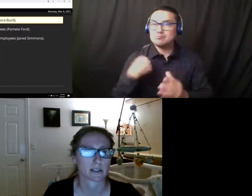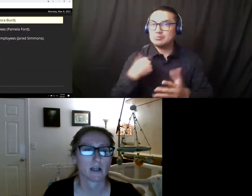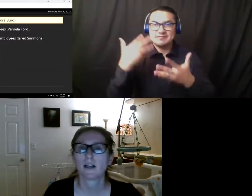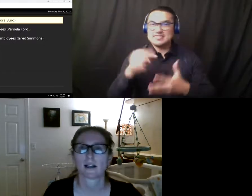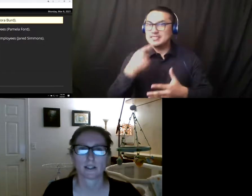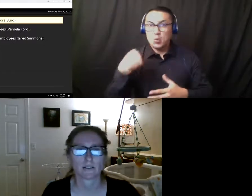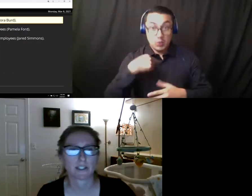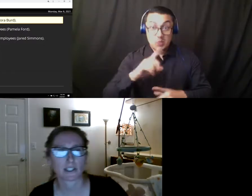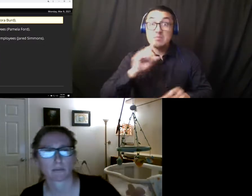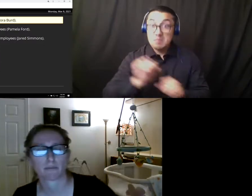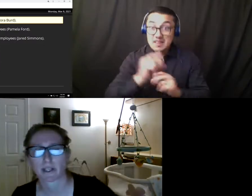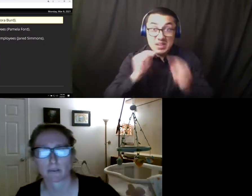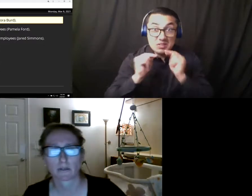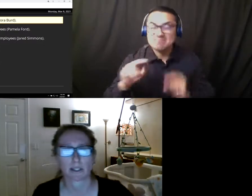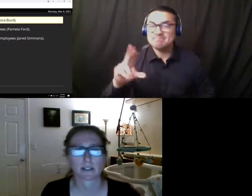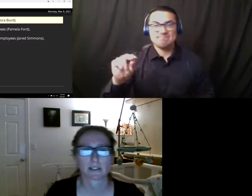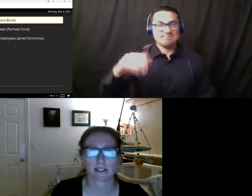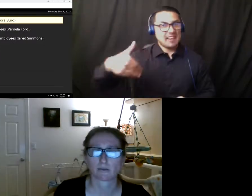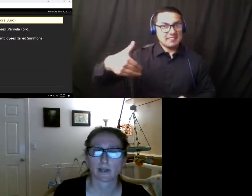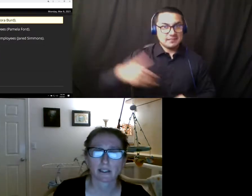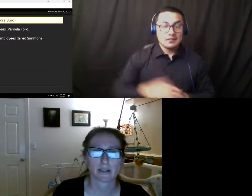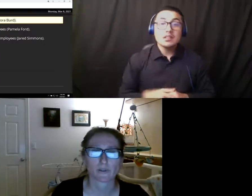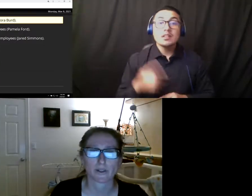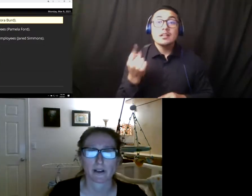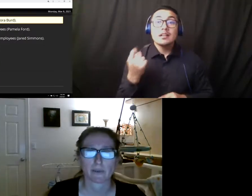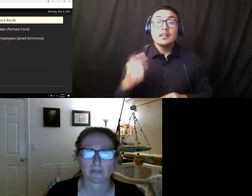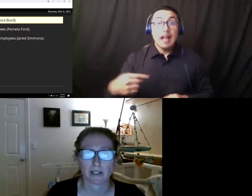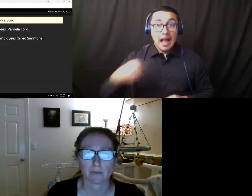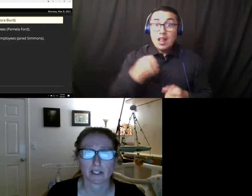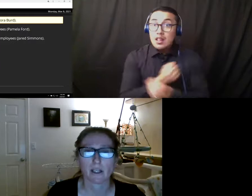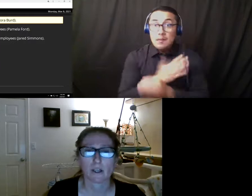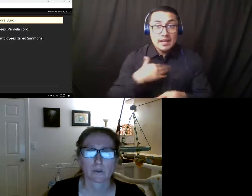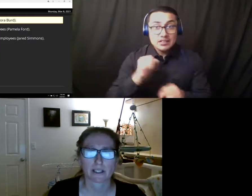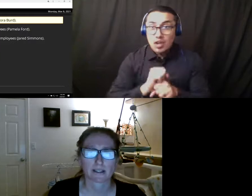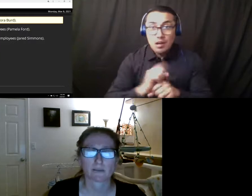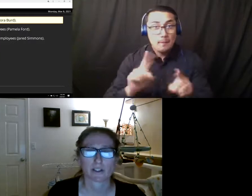I love my job but I'm not ready to lay down my life or that of my family when it seems that